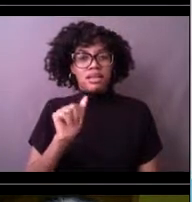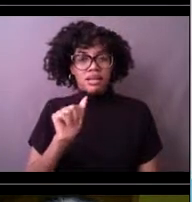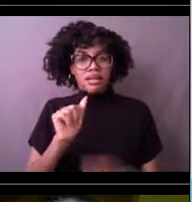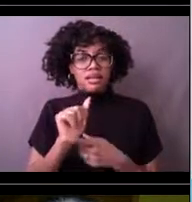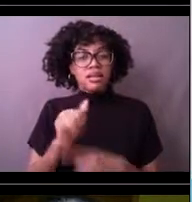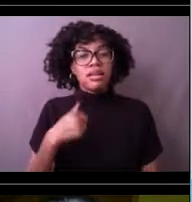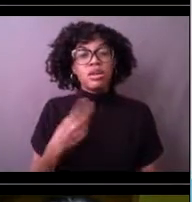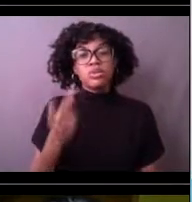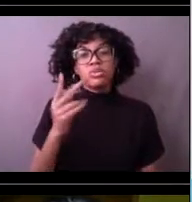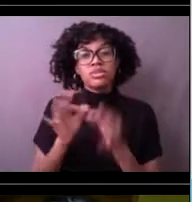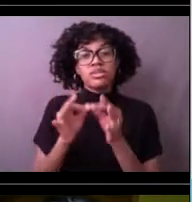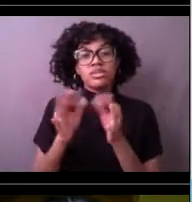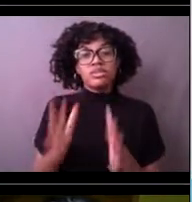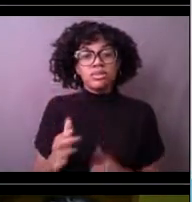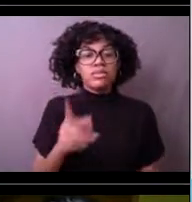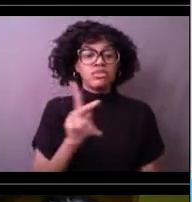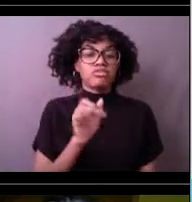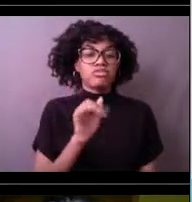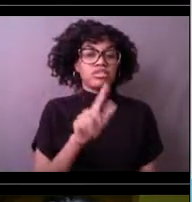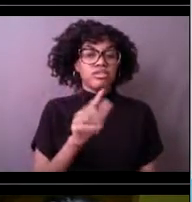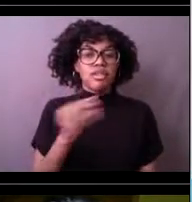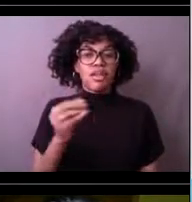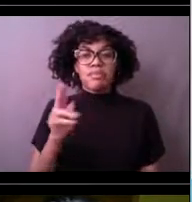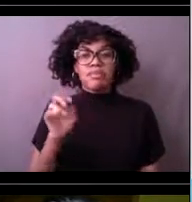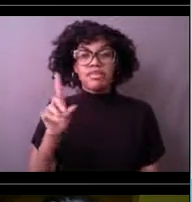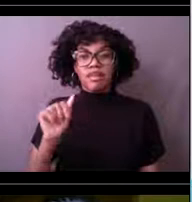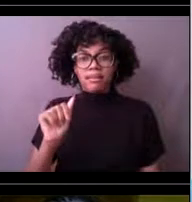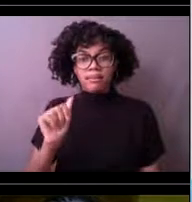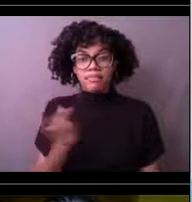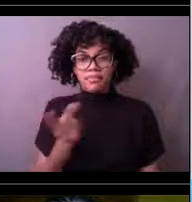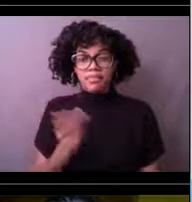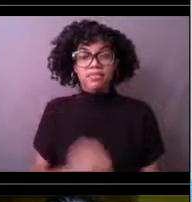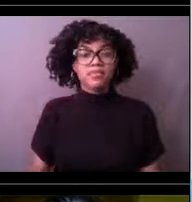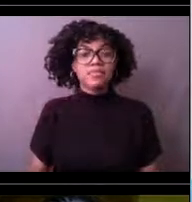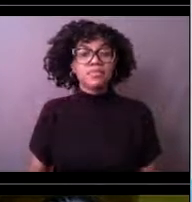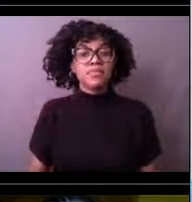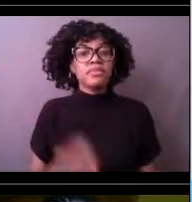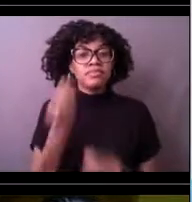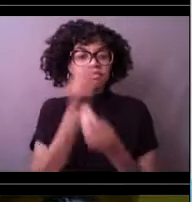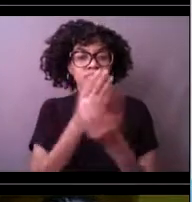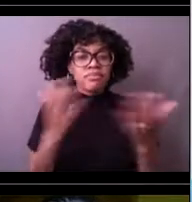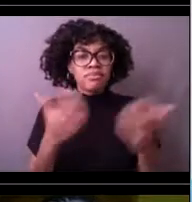A few guidelines before I hand you over to our speakers. You're all muted because we have a lot of people on the line